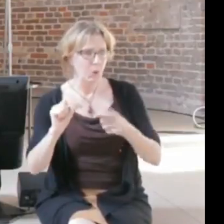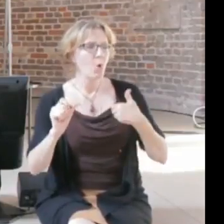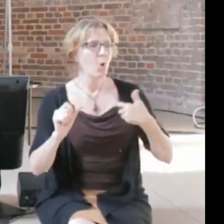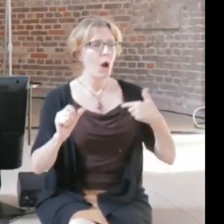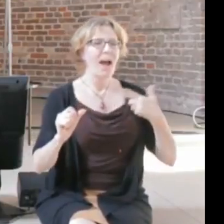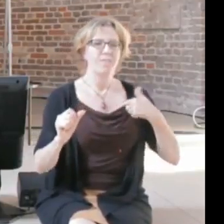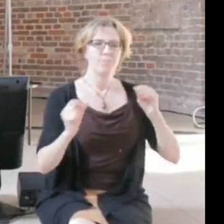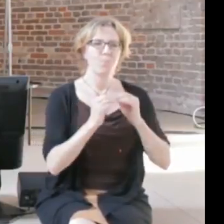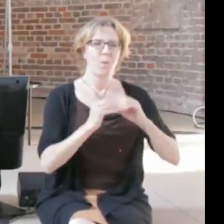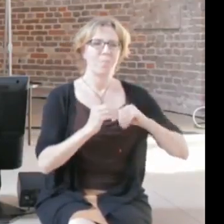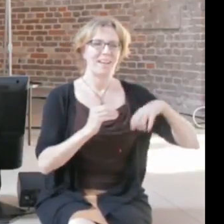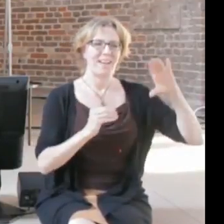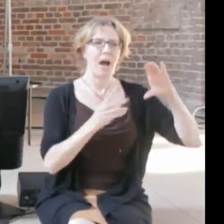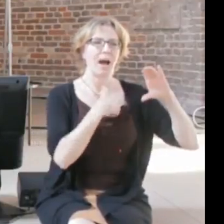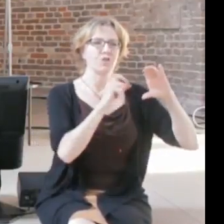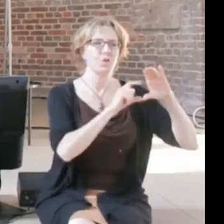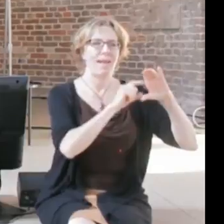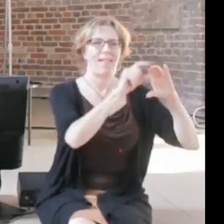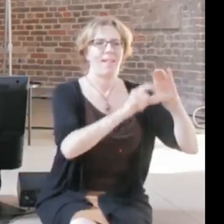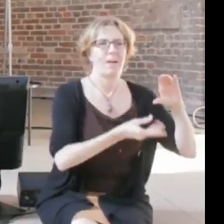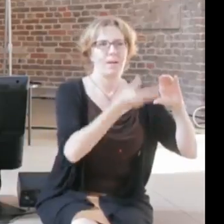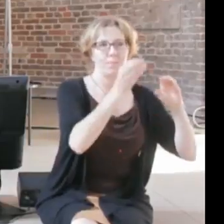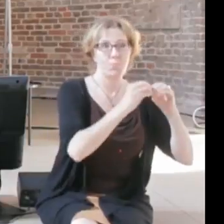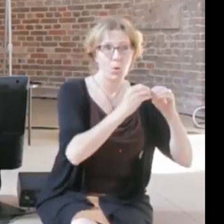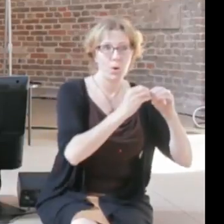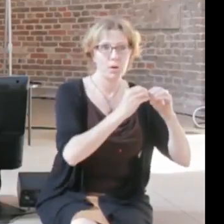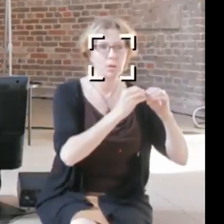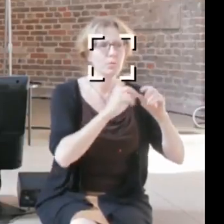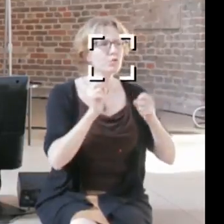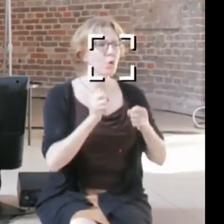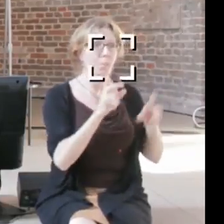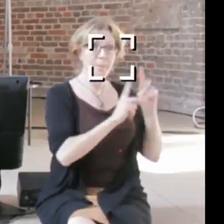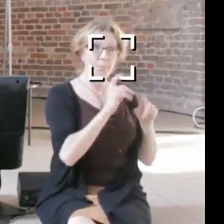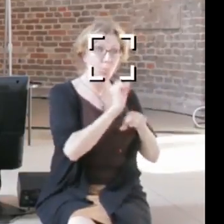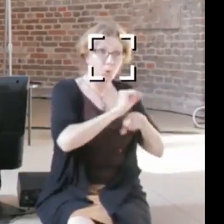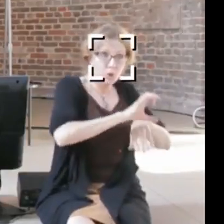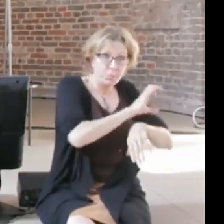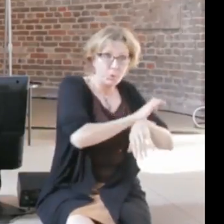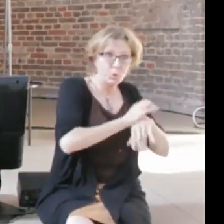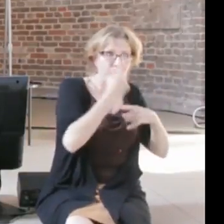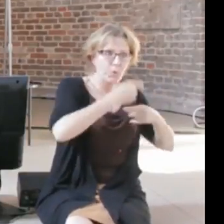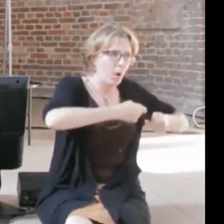discussions about risk, and then the technical statisticians came in and they made it very